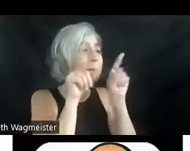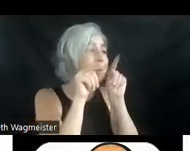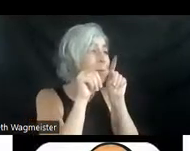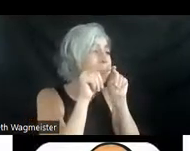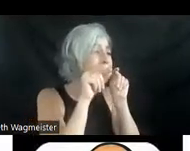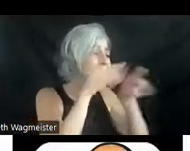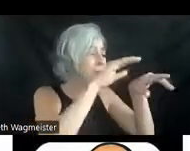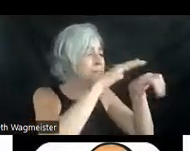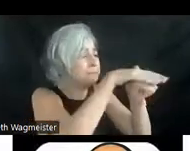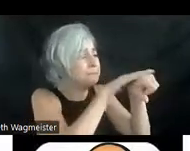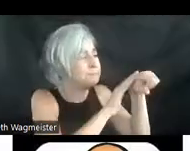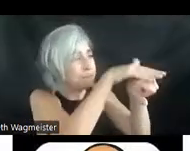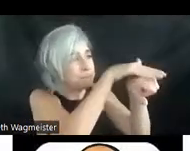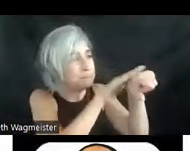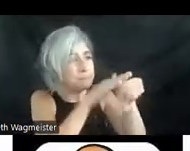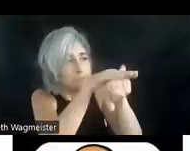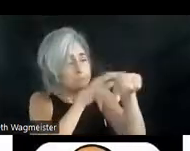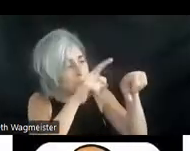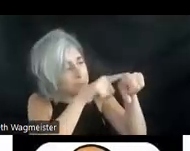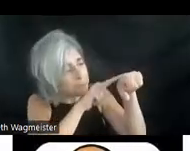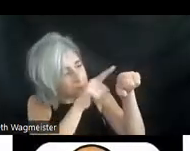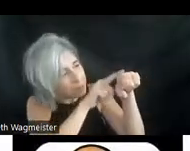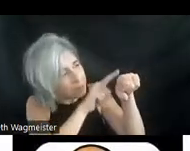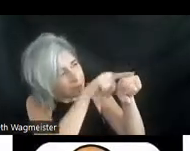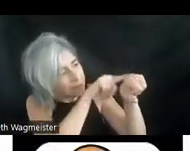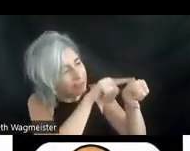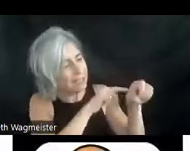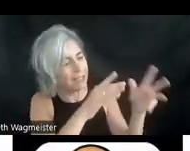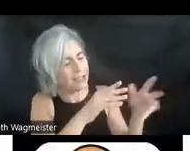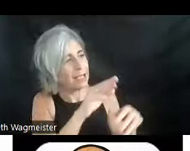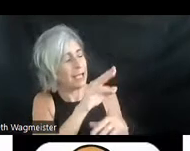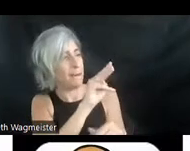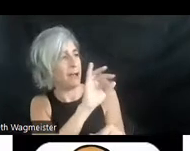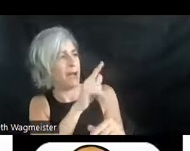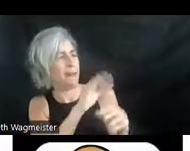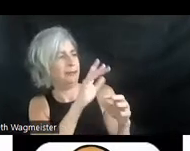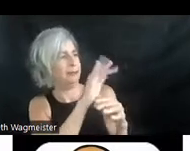top of the chick's head with his index finger. Mohammed wiggles his finger like a worm and